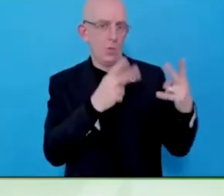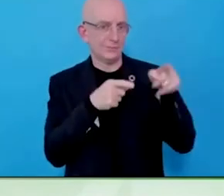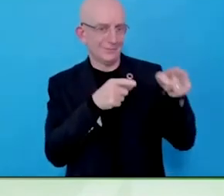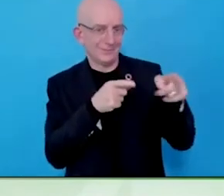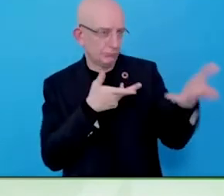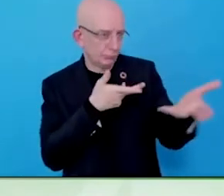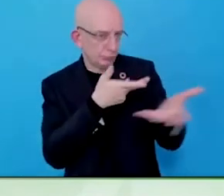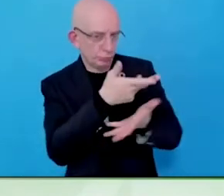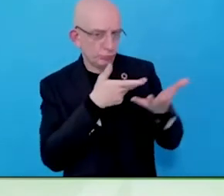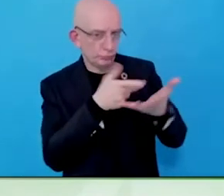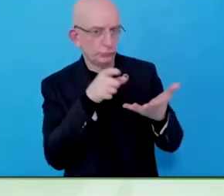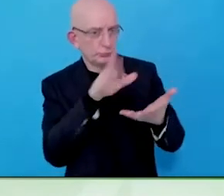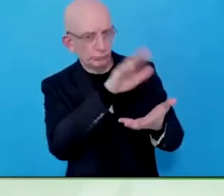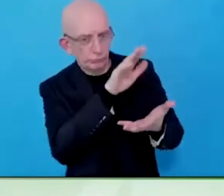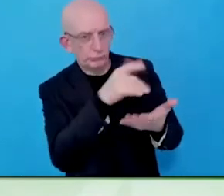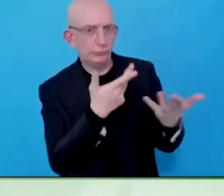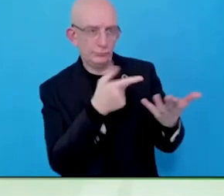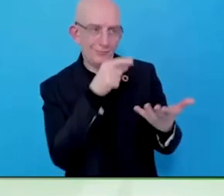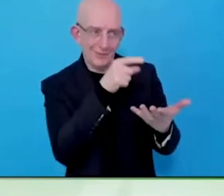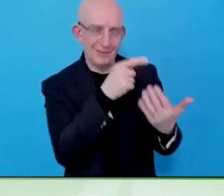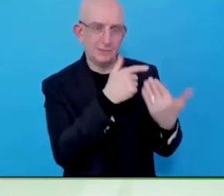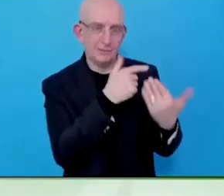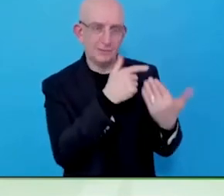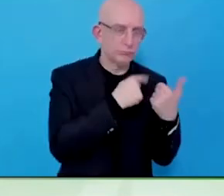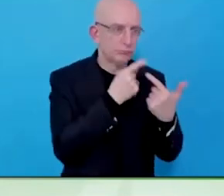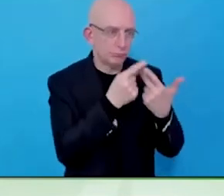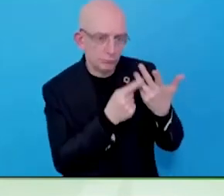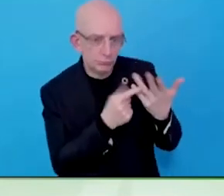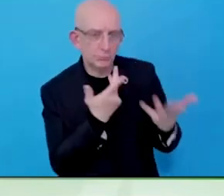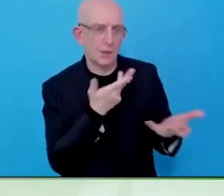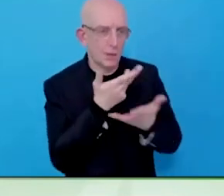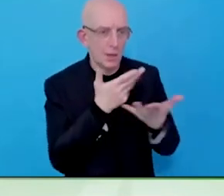through the lens of jobseeker and unemployment and we are still